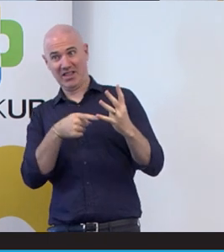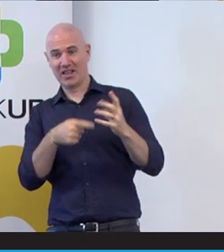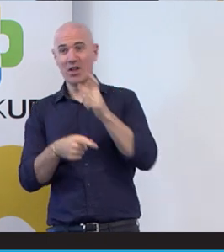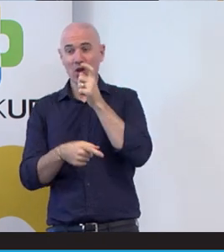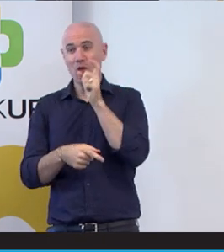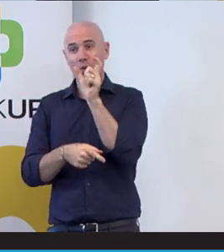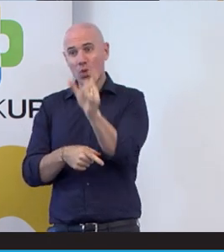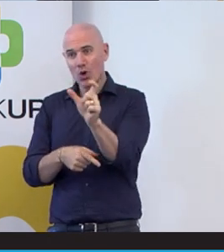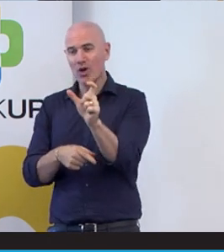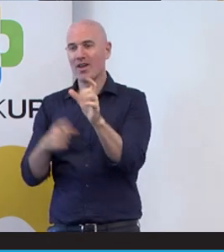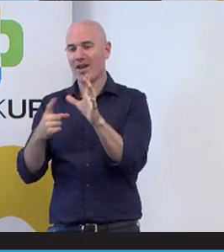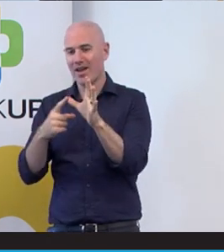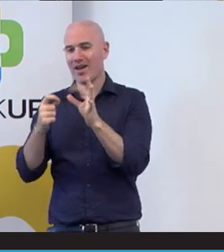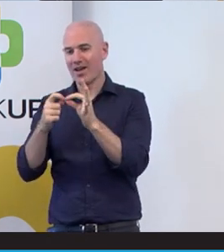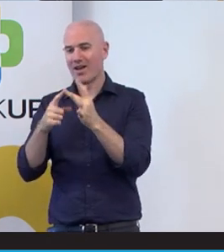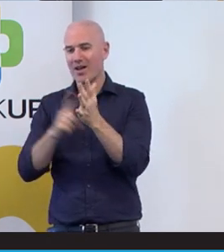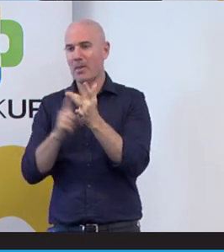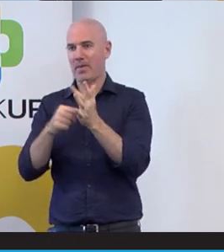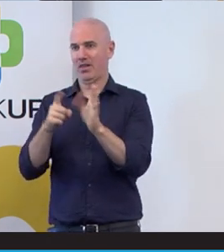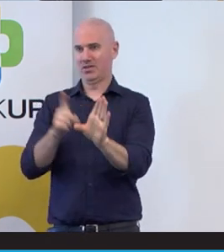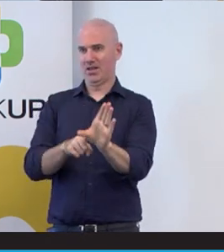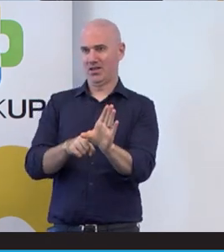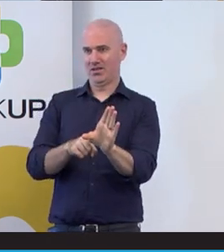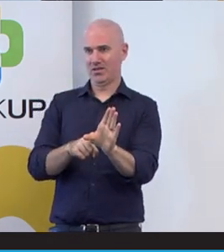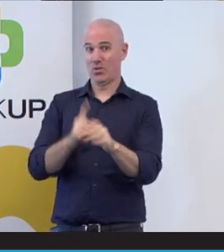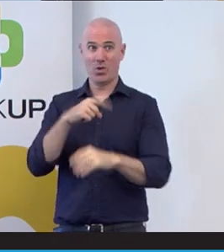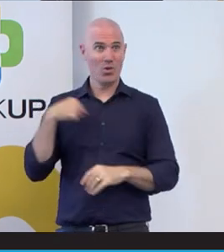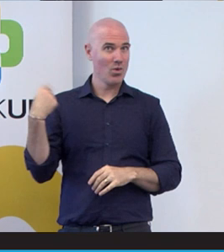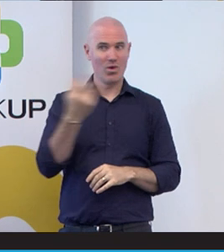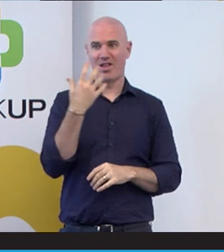yes we can and we all have a gift that we bring to the world today.